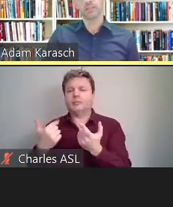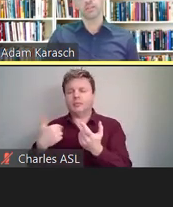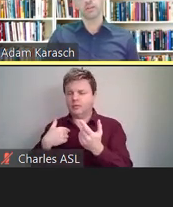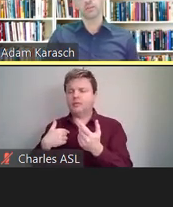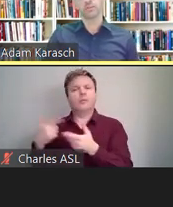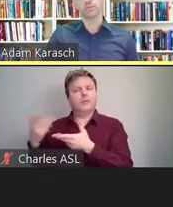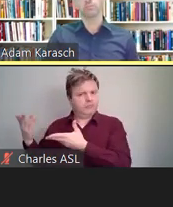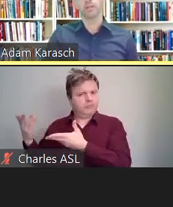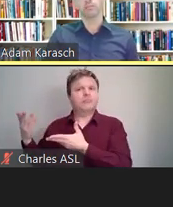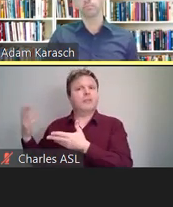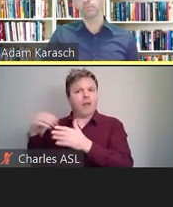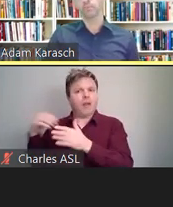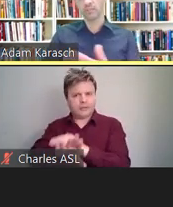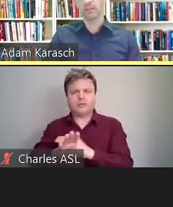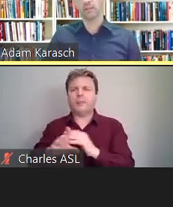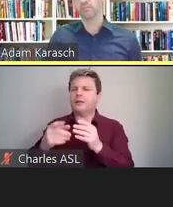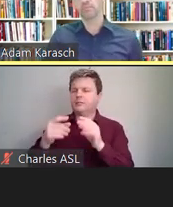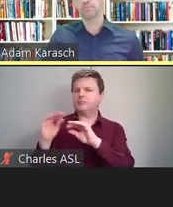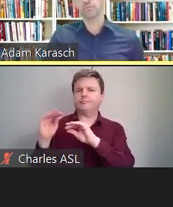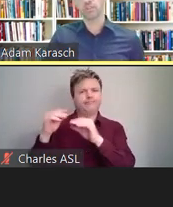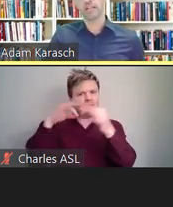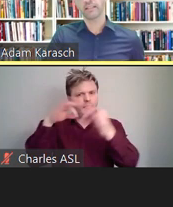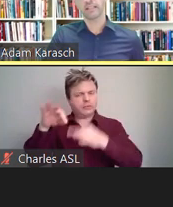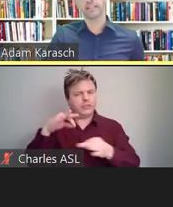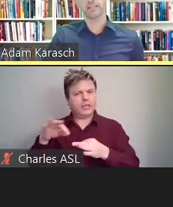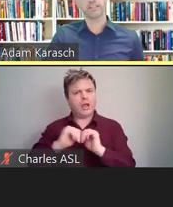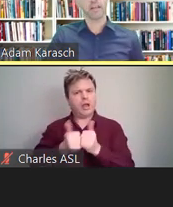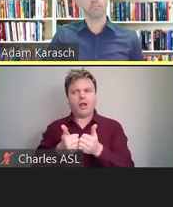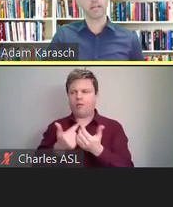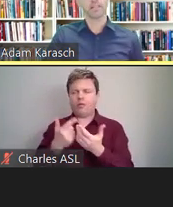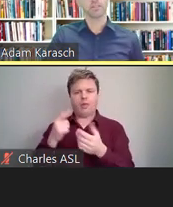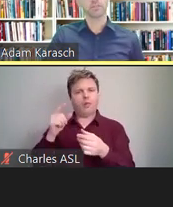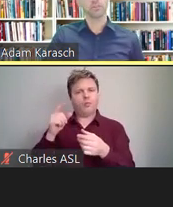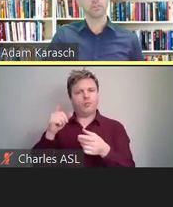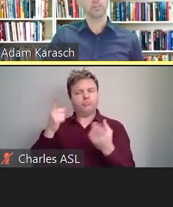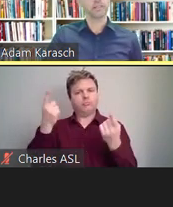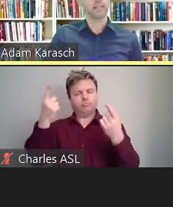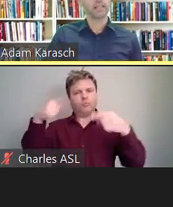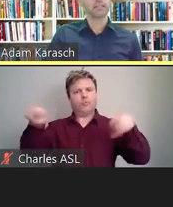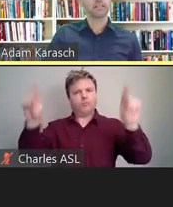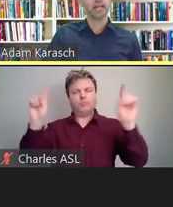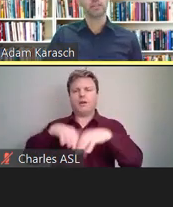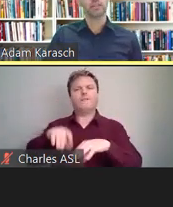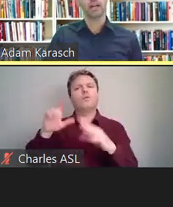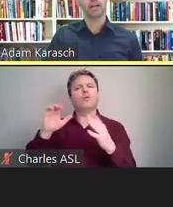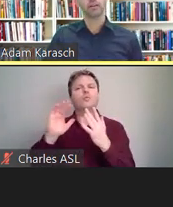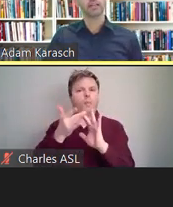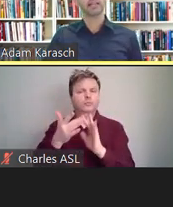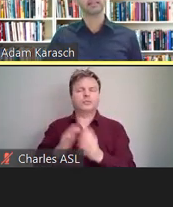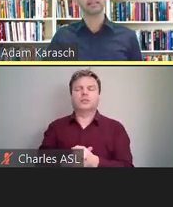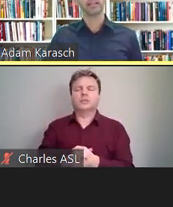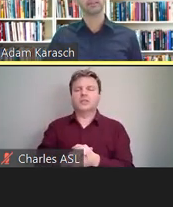So please, just contact us in the chatbox or in the next slide, you'll see our contact details.